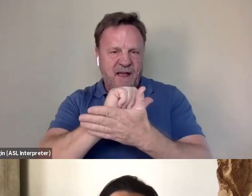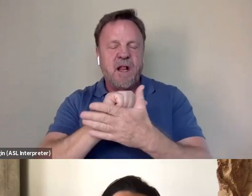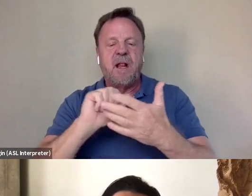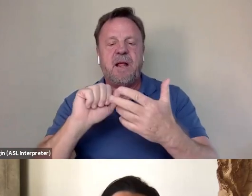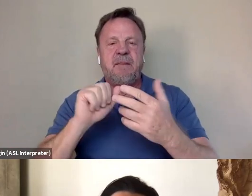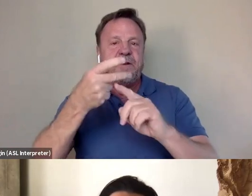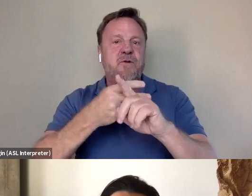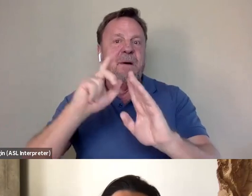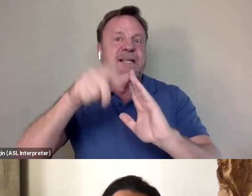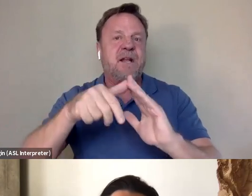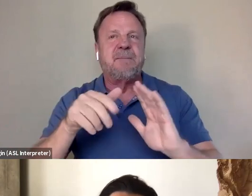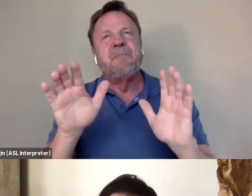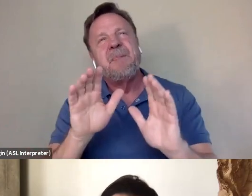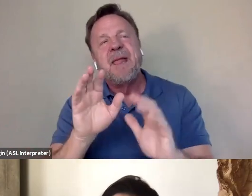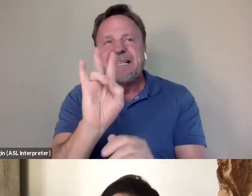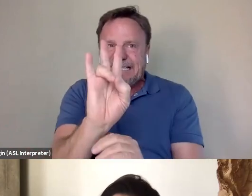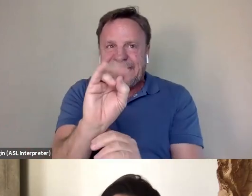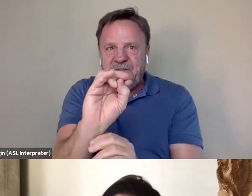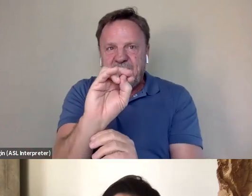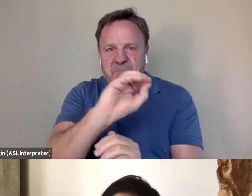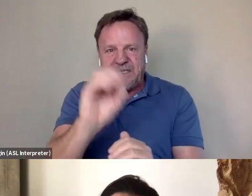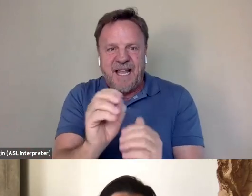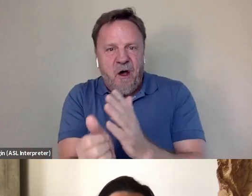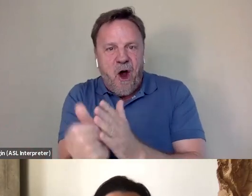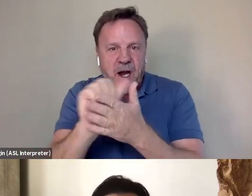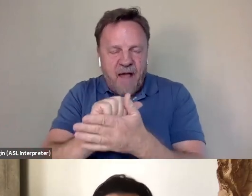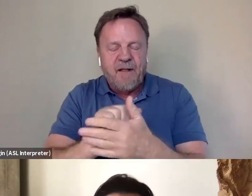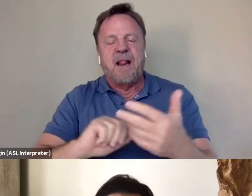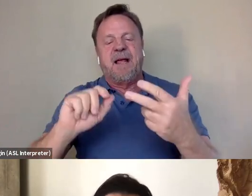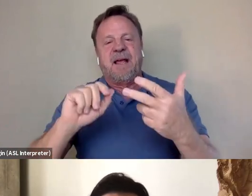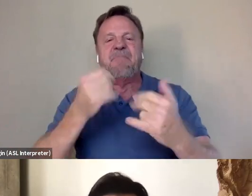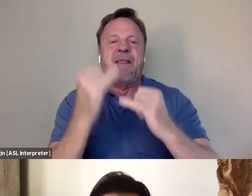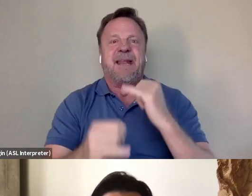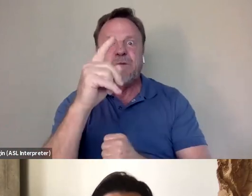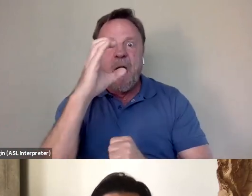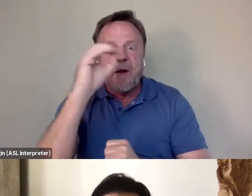I'd be like, "It's 70% archival." And then by the end, it's a 100% archival.